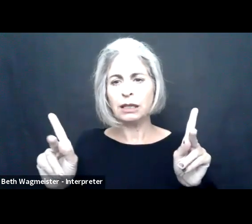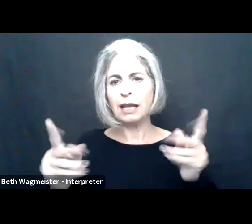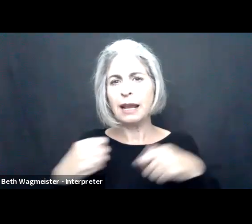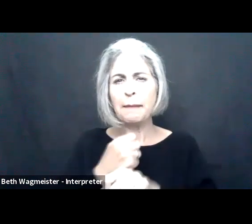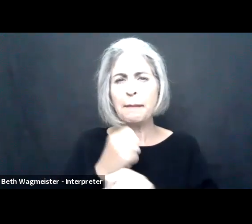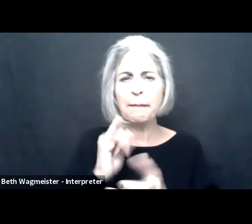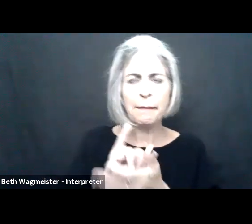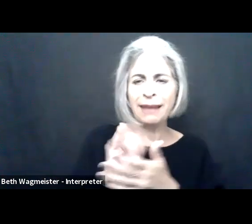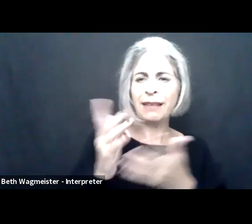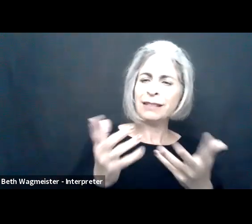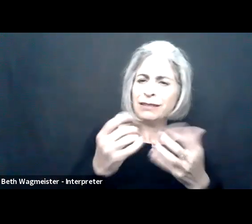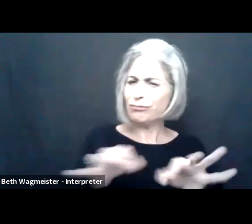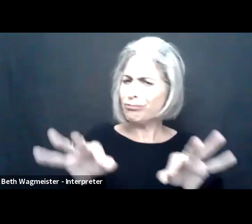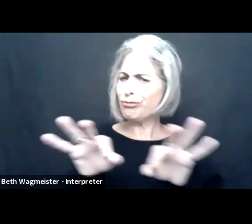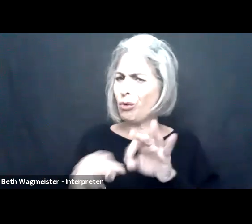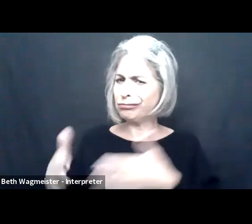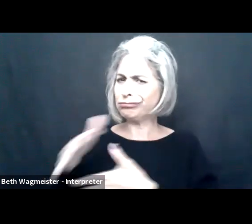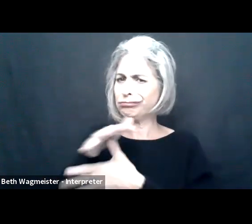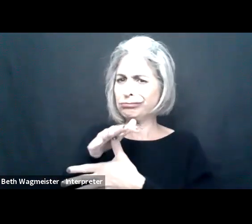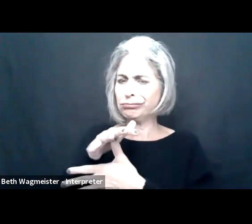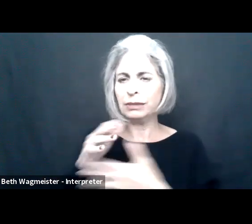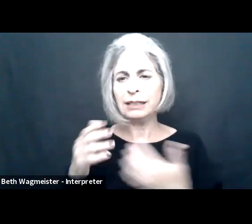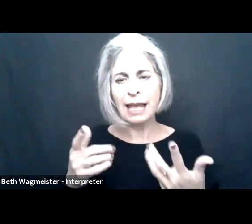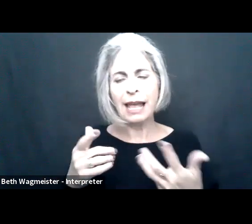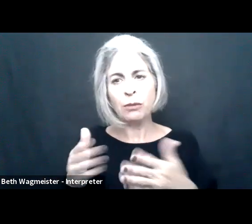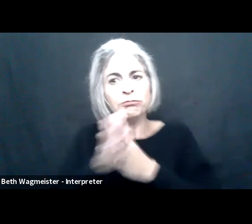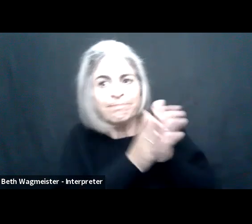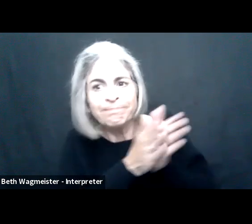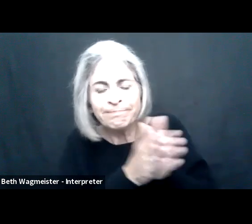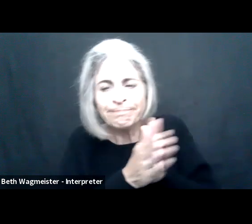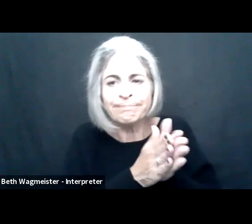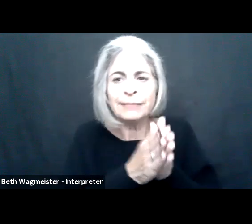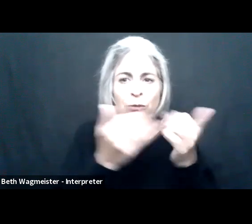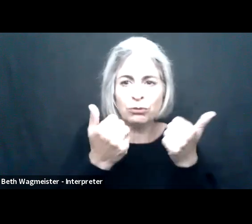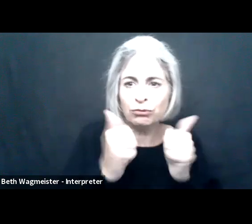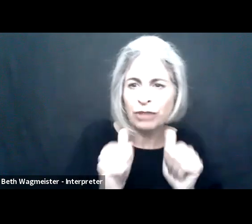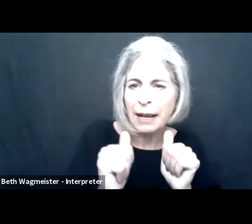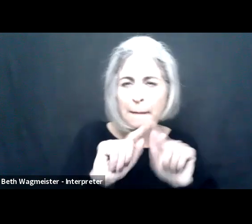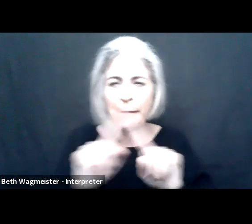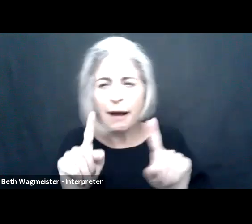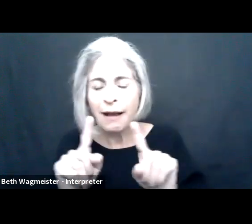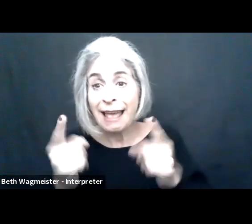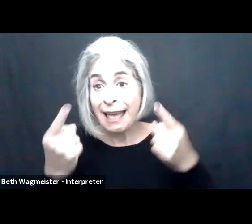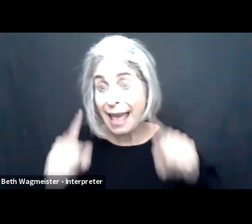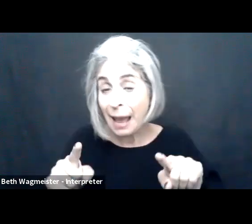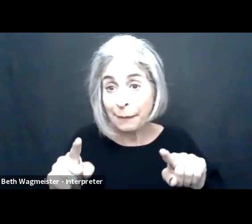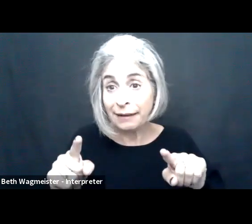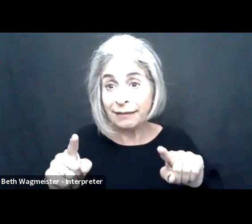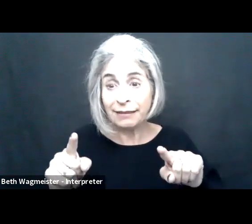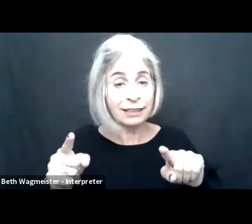I was pushing on the labor market opportunity and making the case, you know, and at the time it seemed a